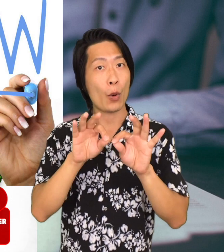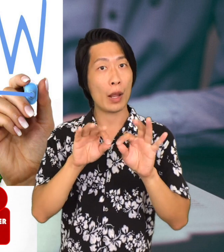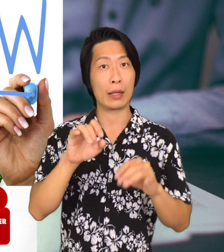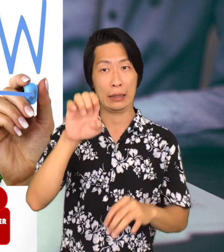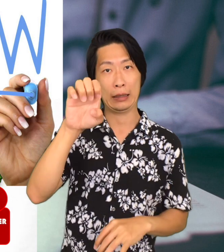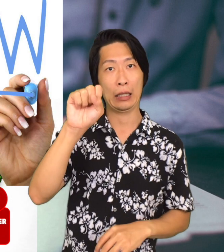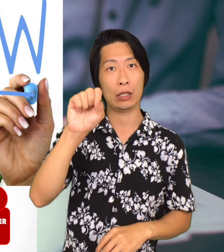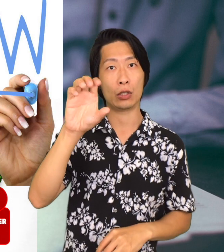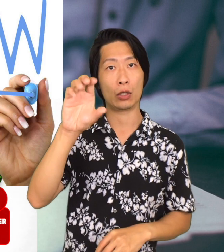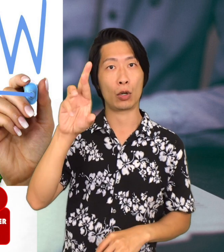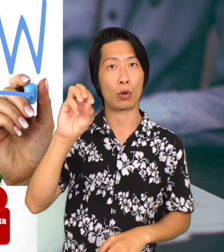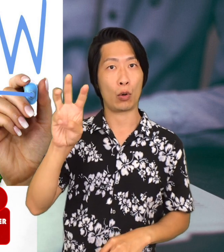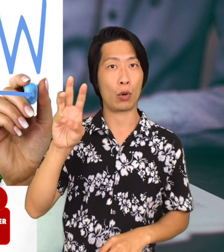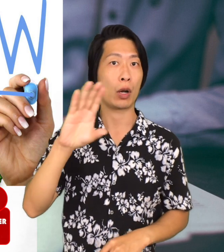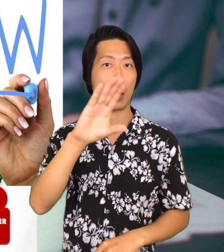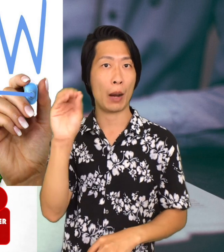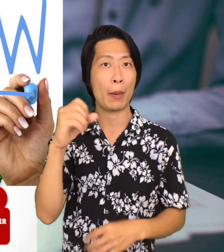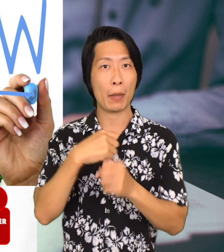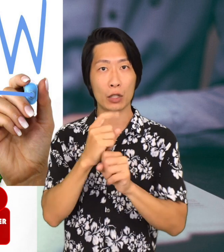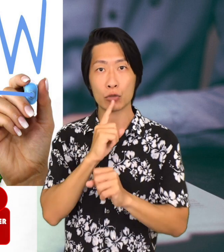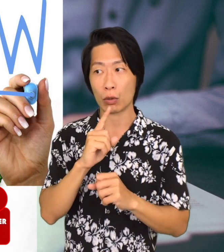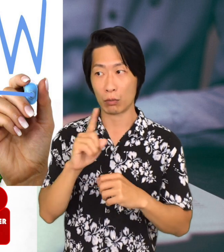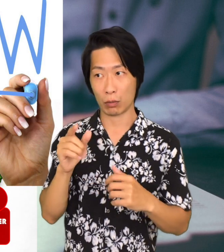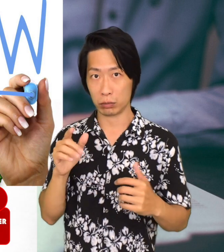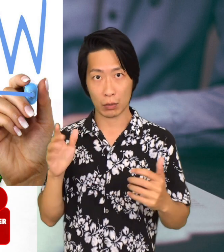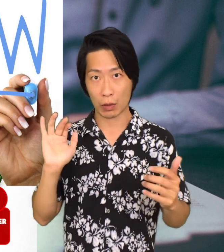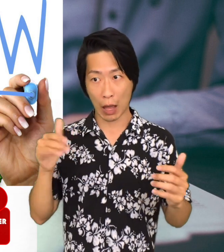To make sure that everything along the